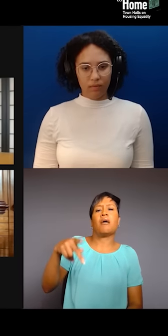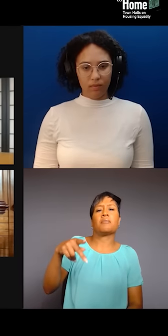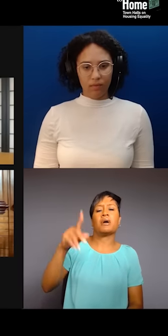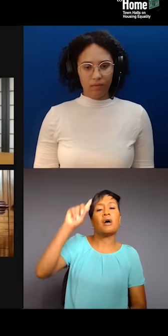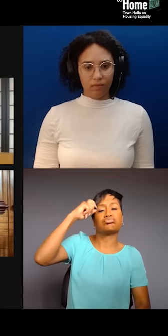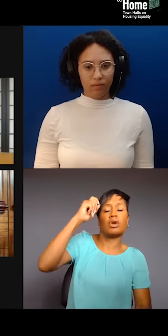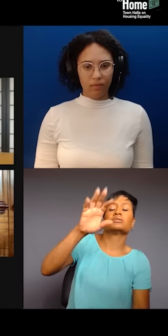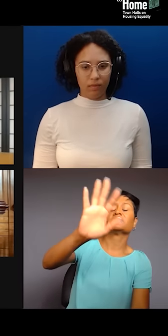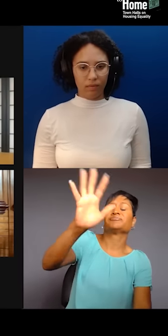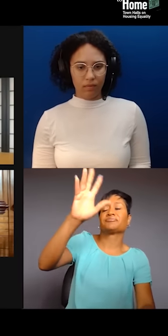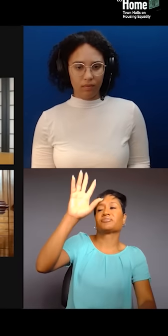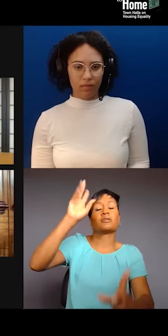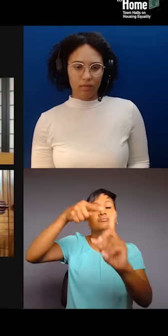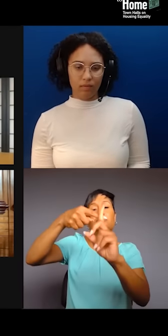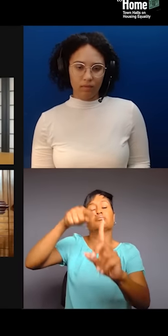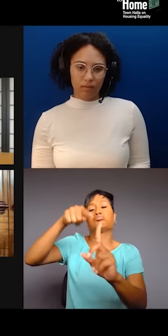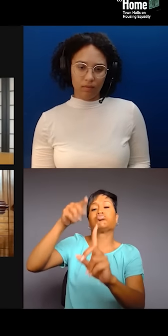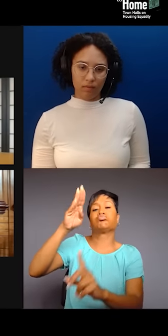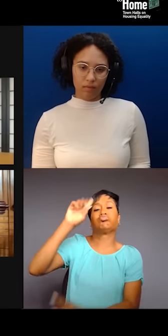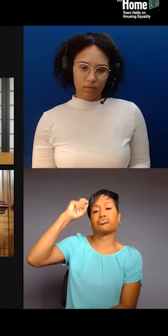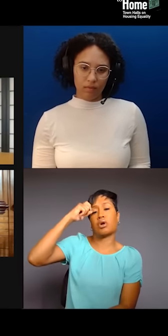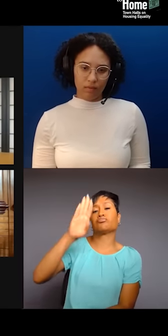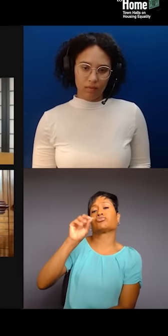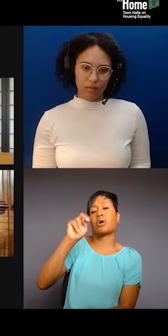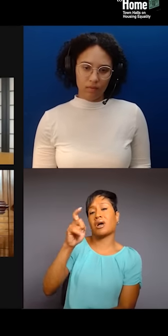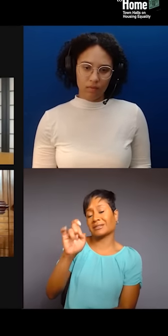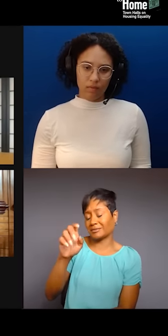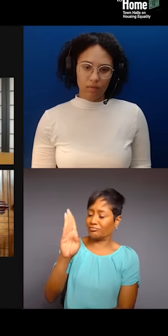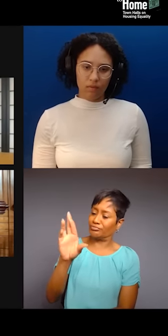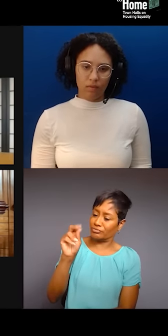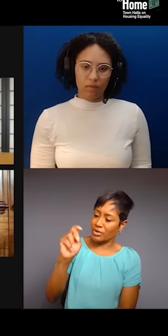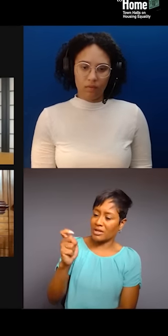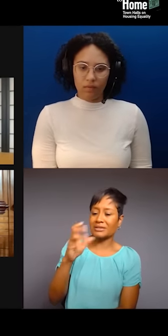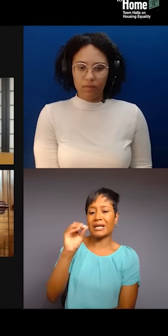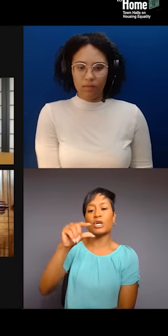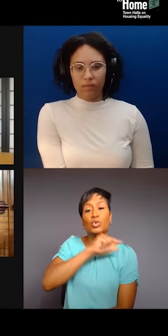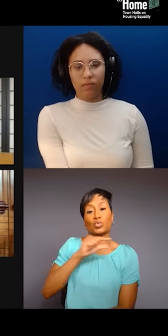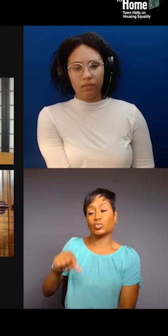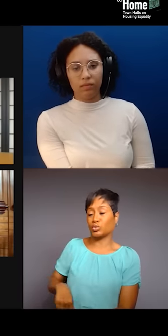These places, these geographies, the people within these housing projects, within these blocks,